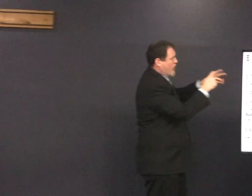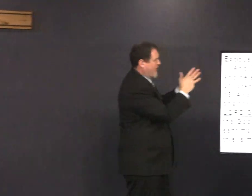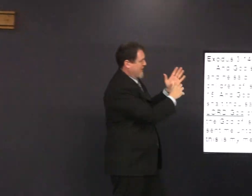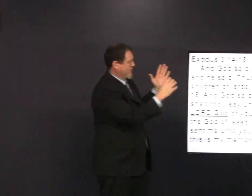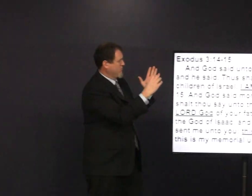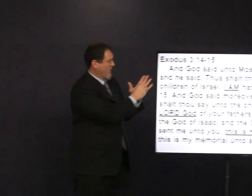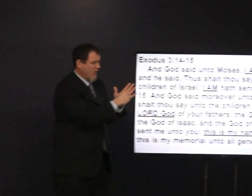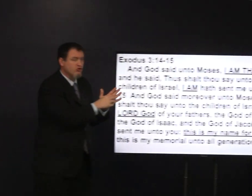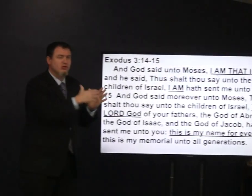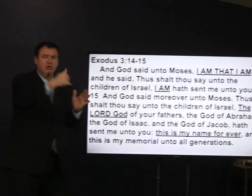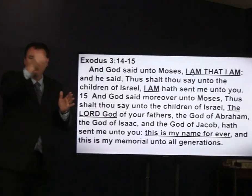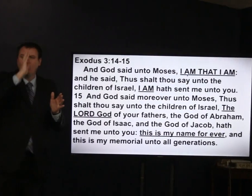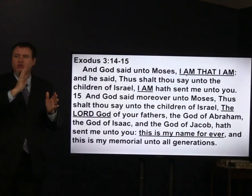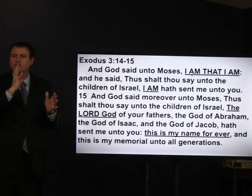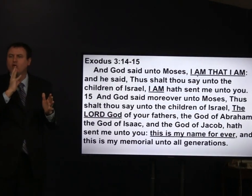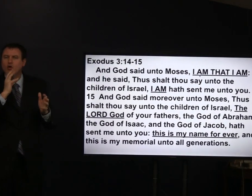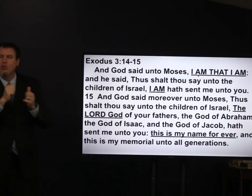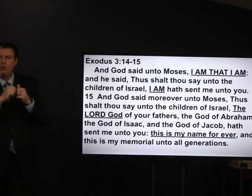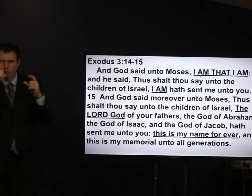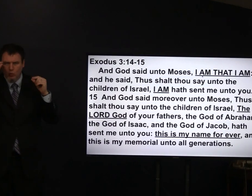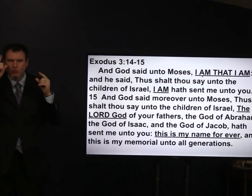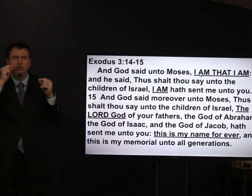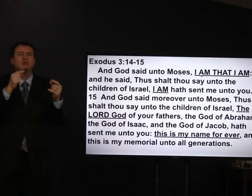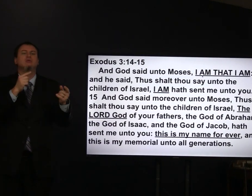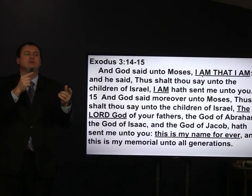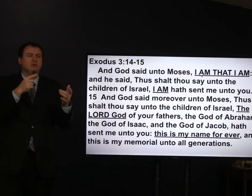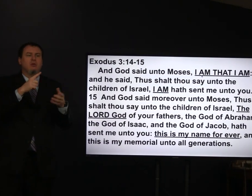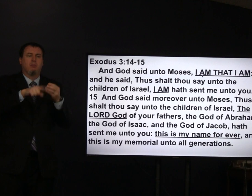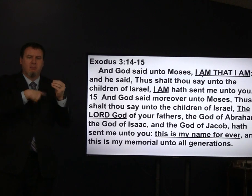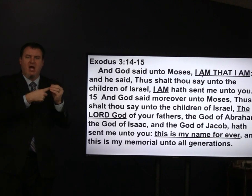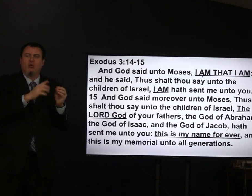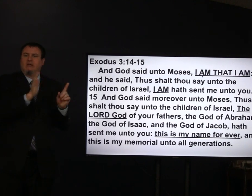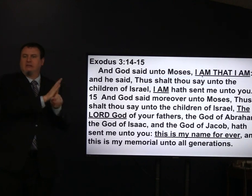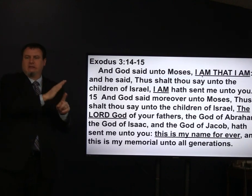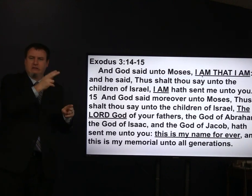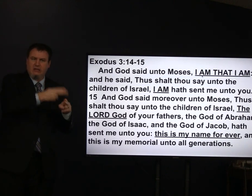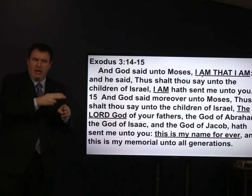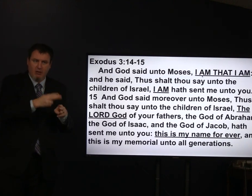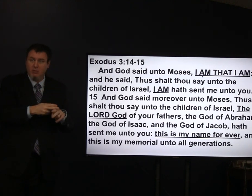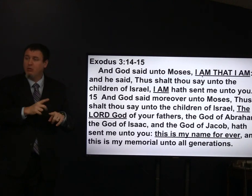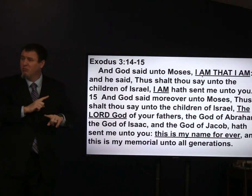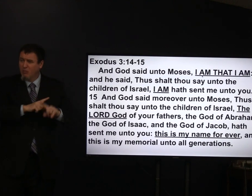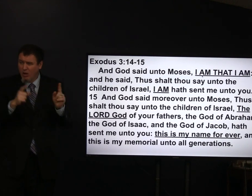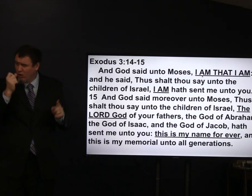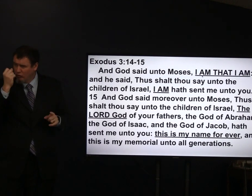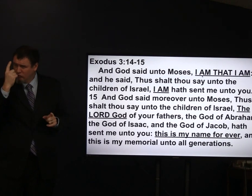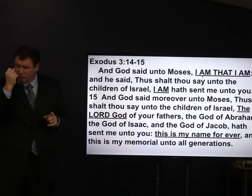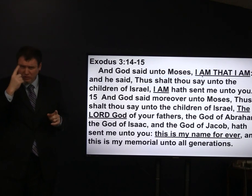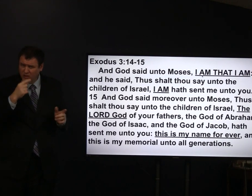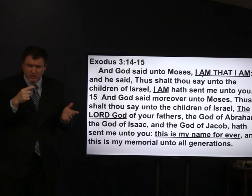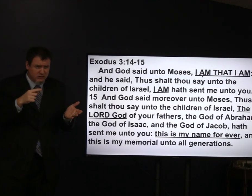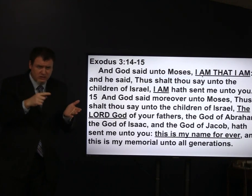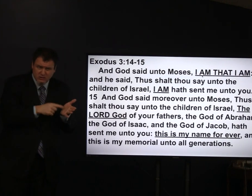and most people look at this passage and see God speaking with Moses about his name but understand